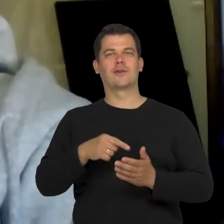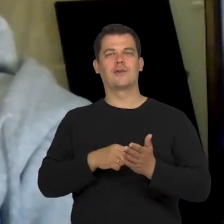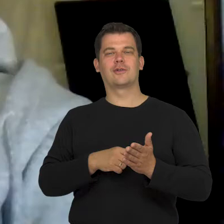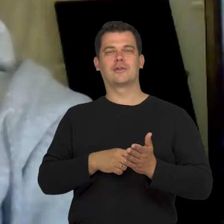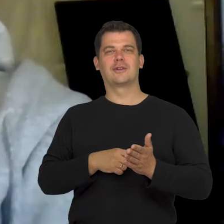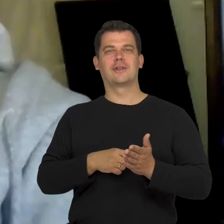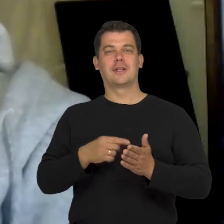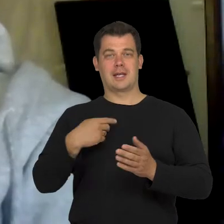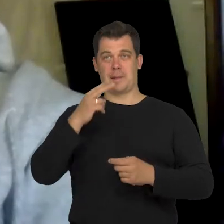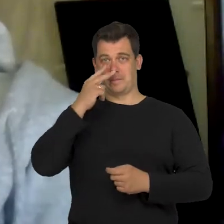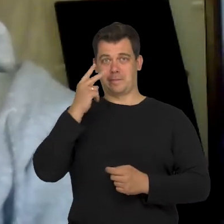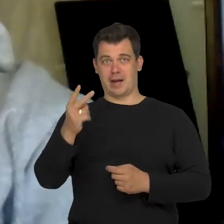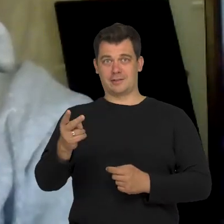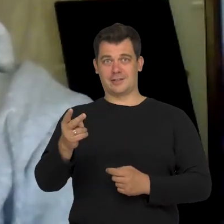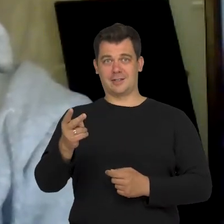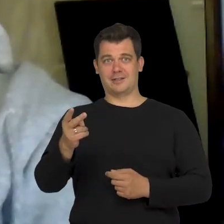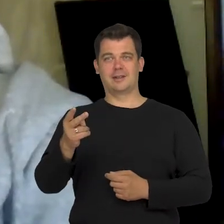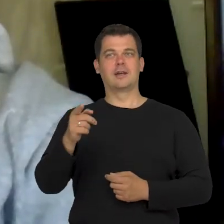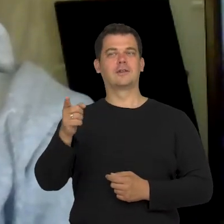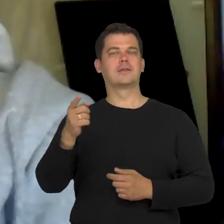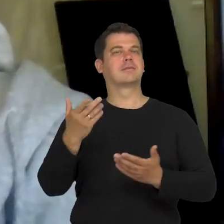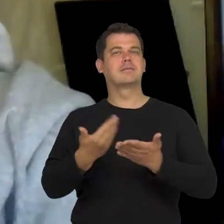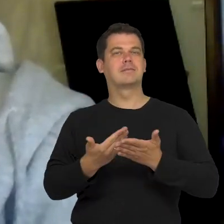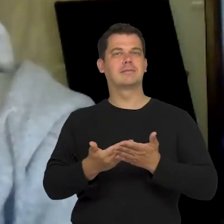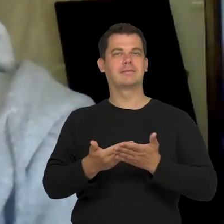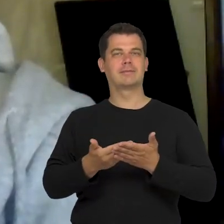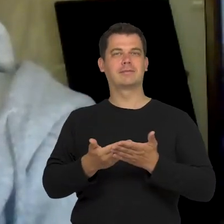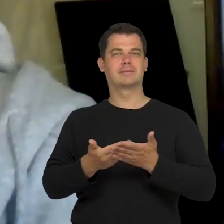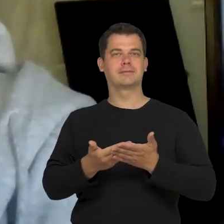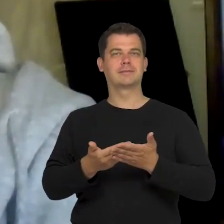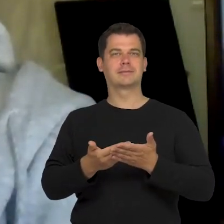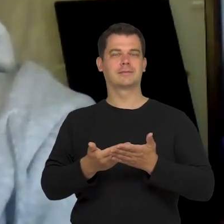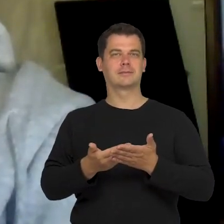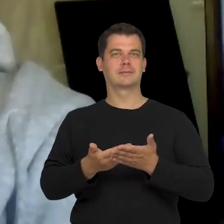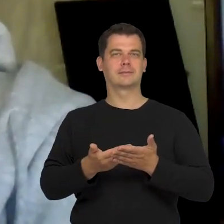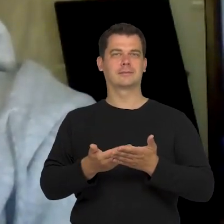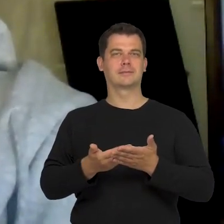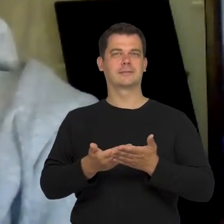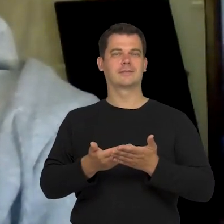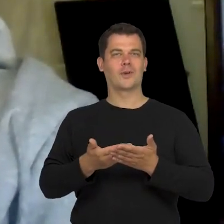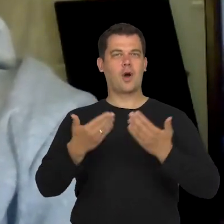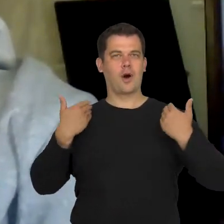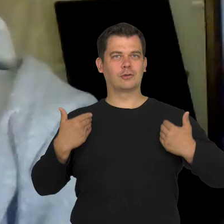my observation comes from my personal experience.